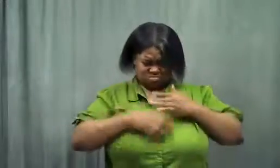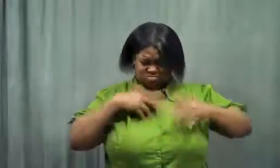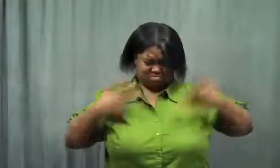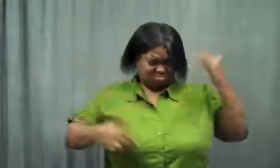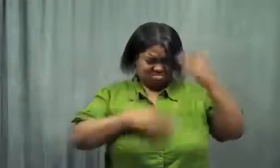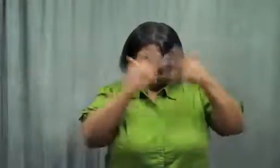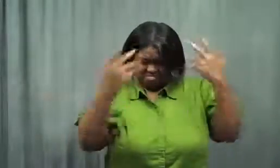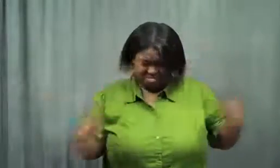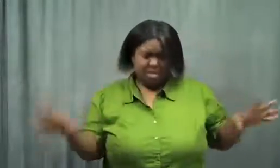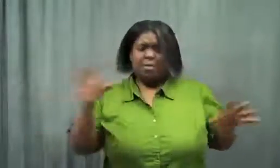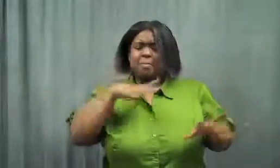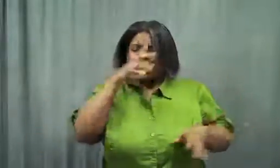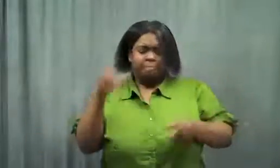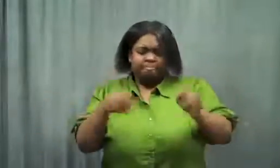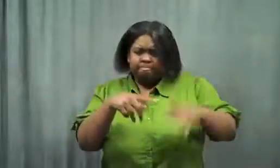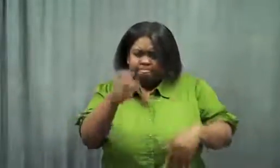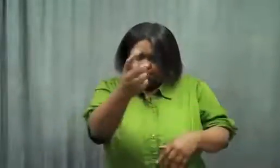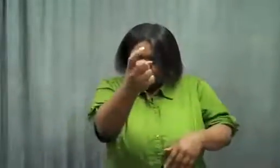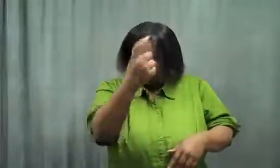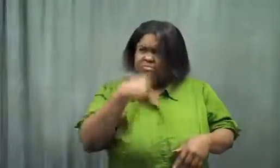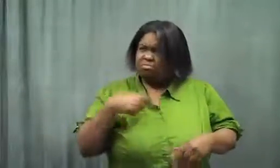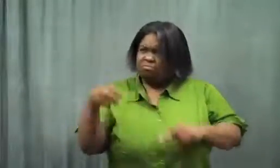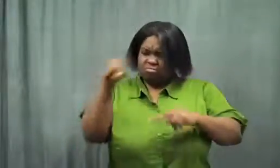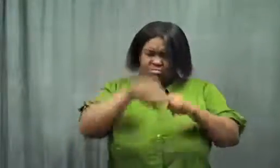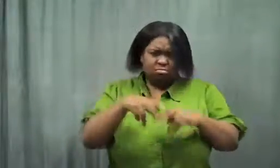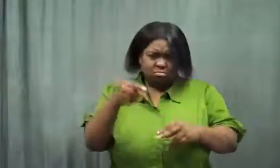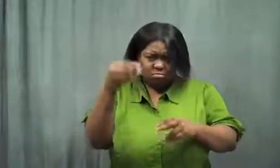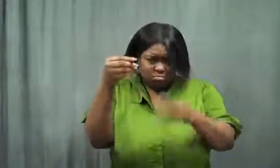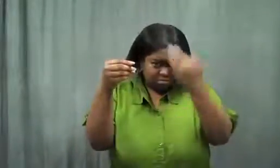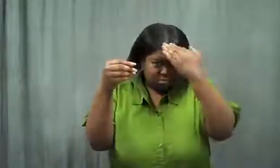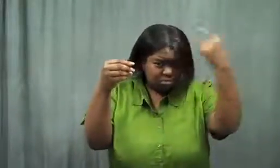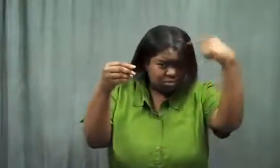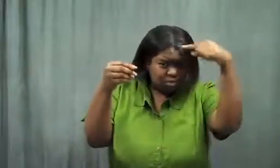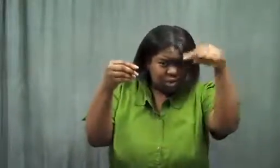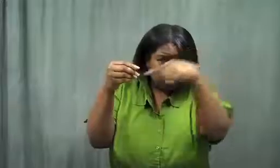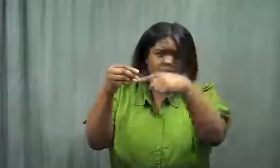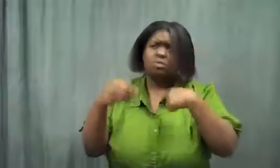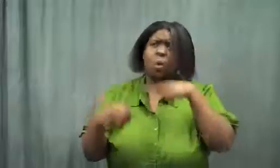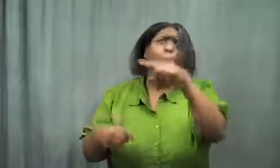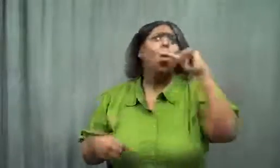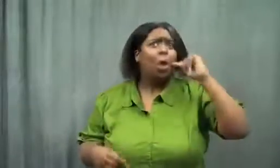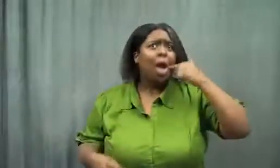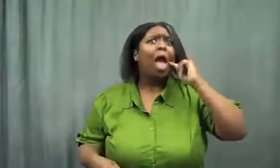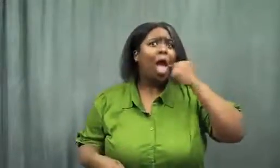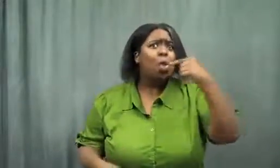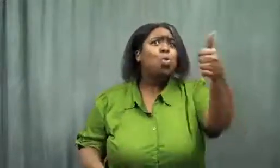I got my clothes on. She beckoned me and asked me if I knew what the box was for? I said, "It's really good candy!'